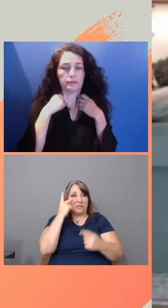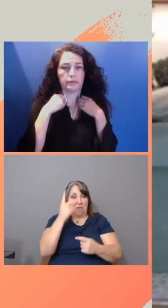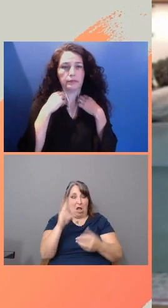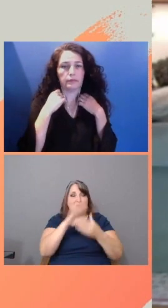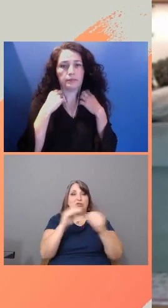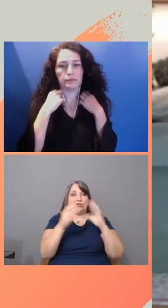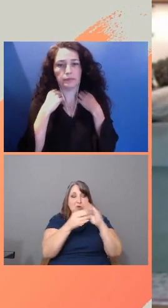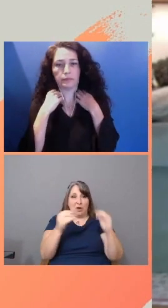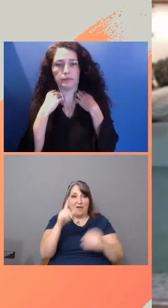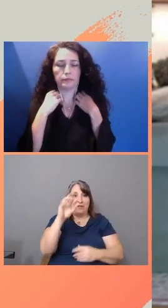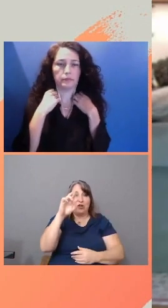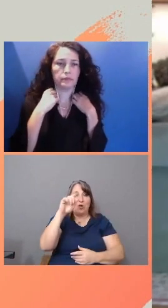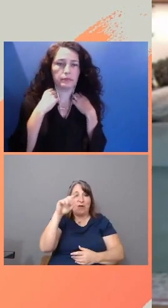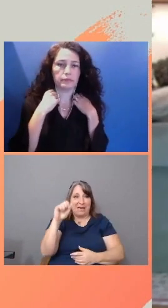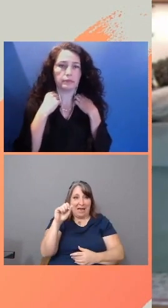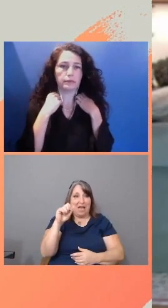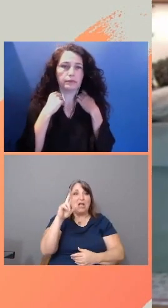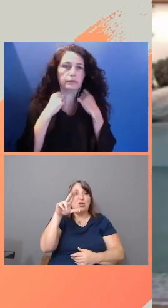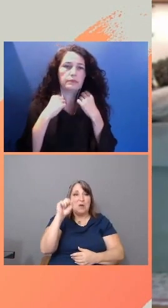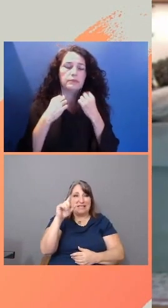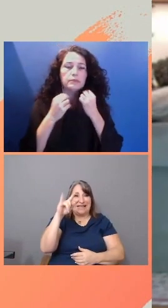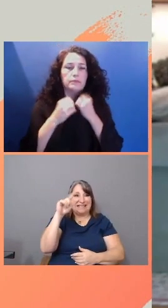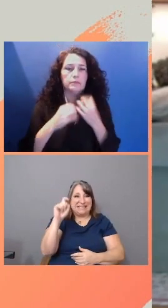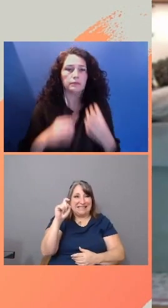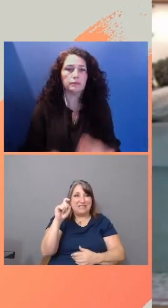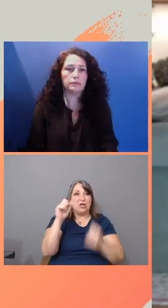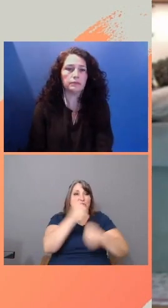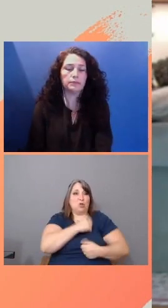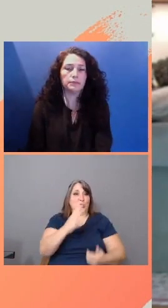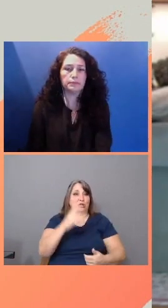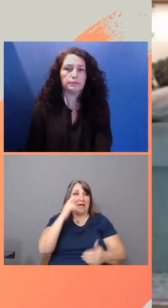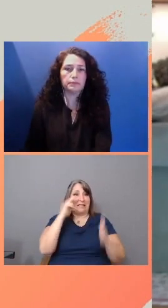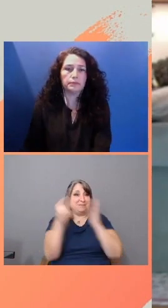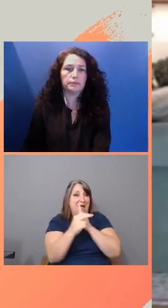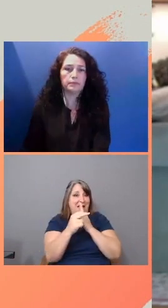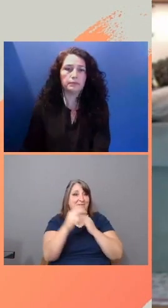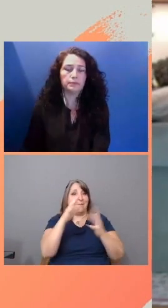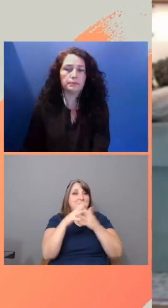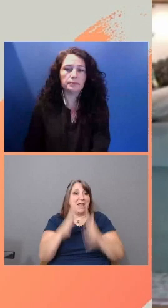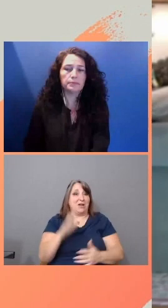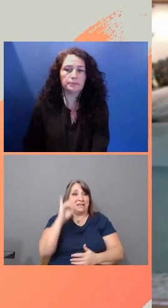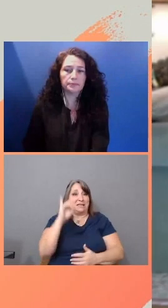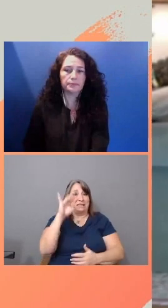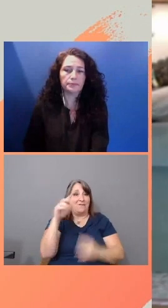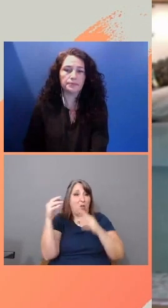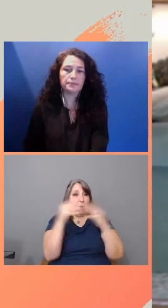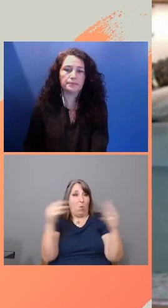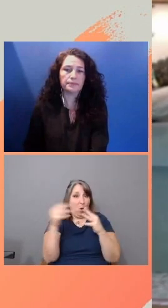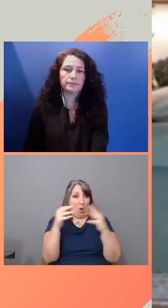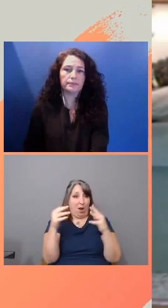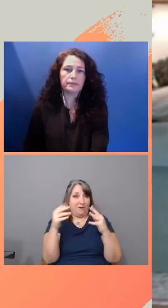woman, soldier, and spy of the American Civil War, I wanted to explore her complex moral choices,